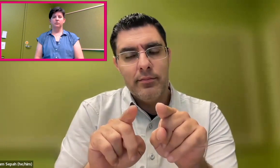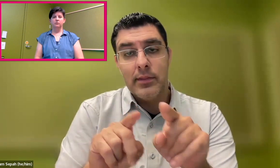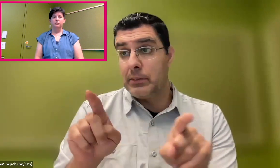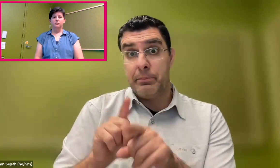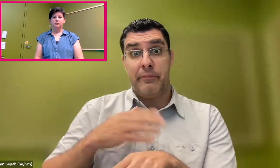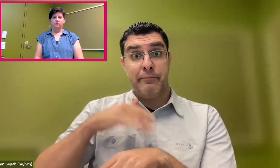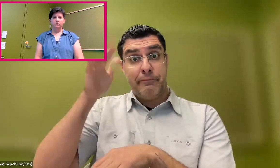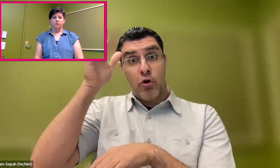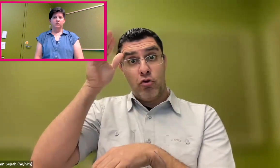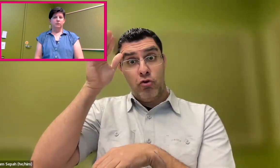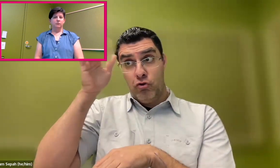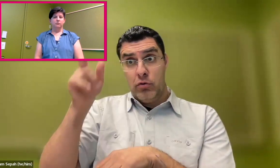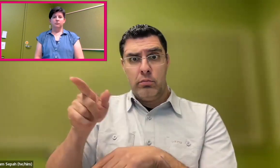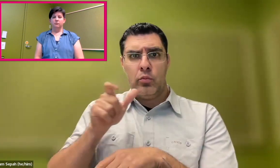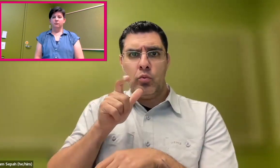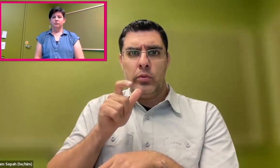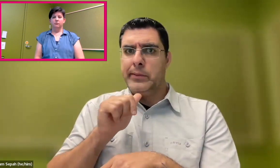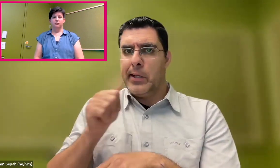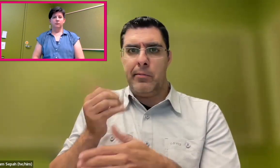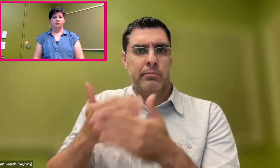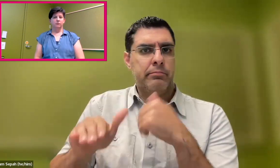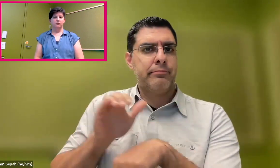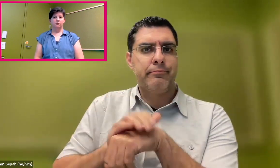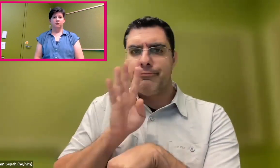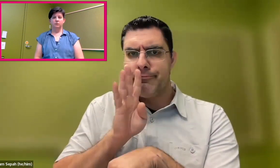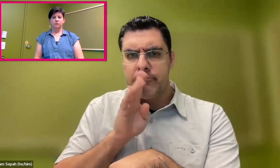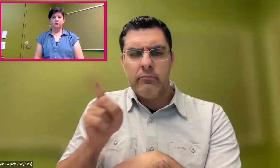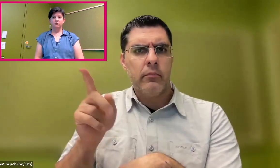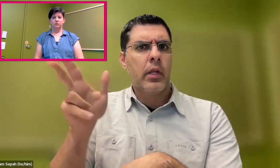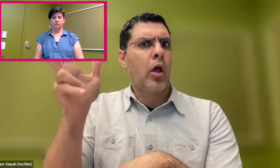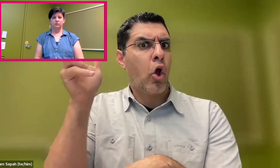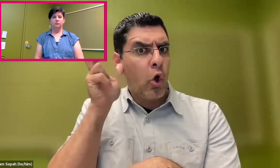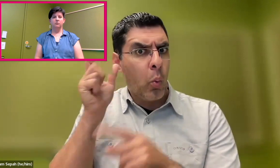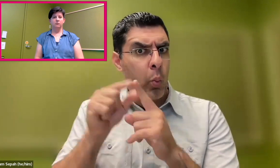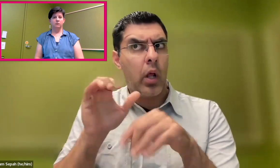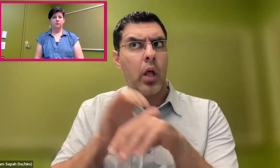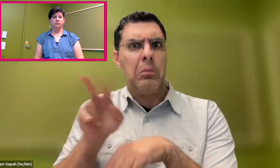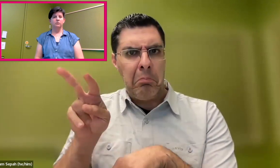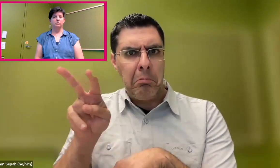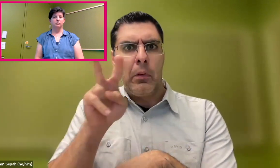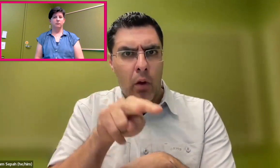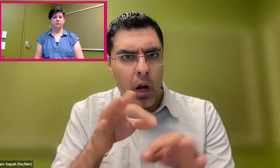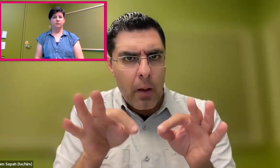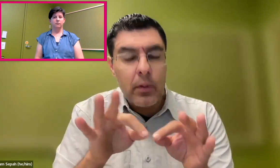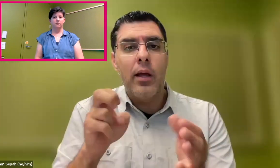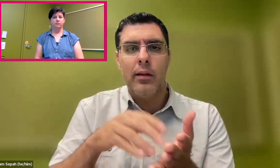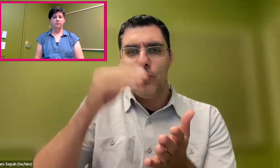So having both languages is really beneficial that way. And using my father as an example, English is not his first language,